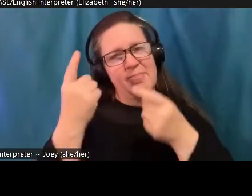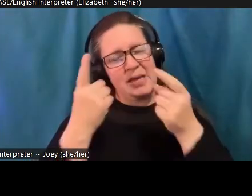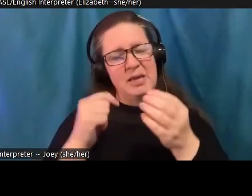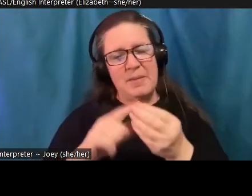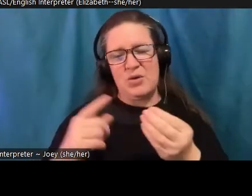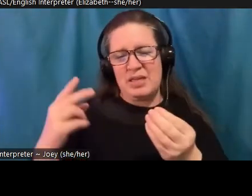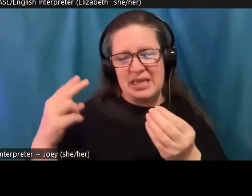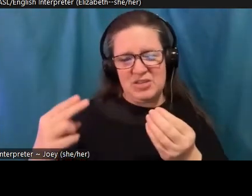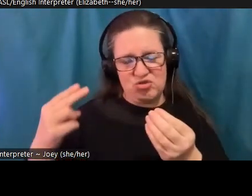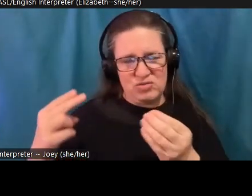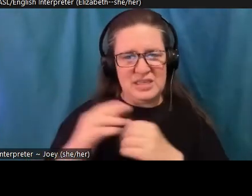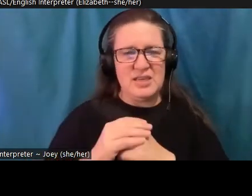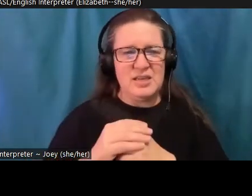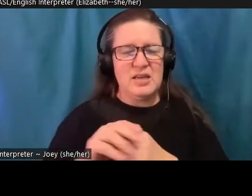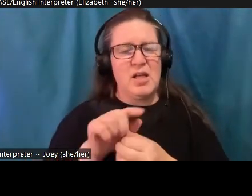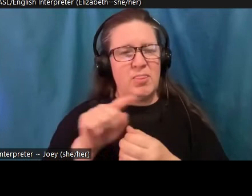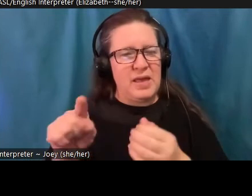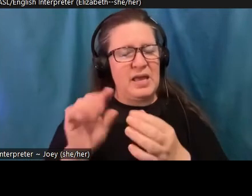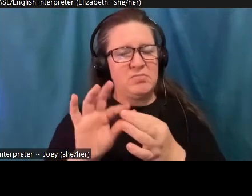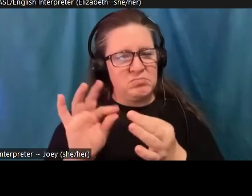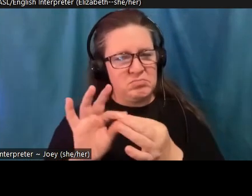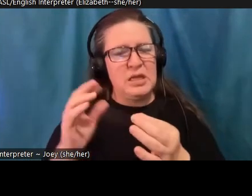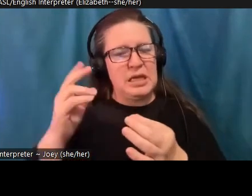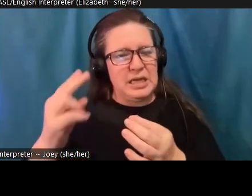the old saying that history can't repeat itself. At one